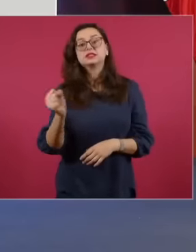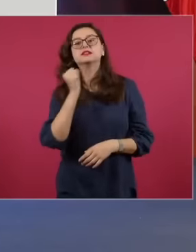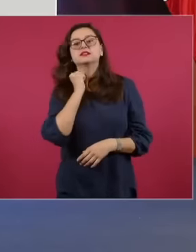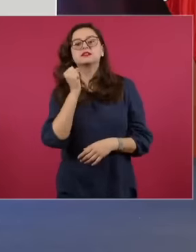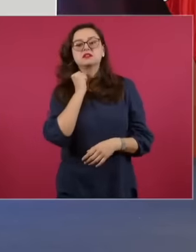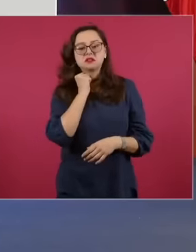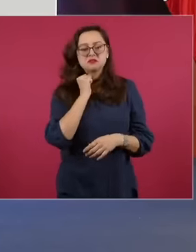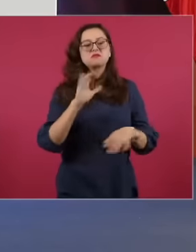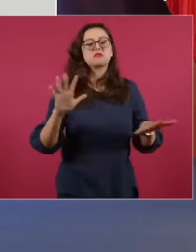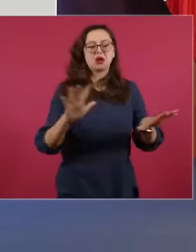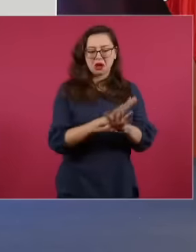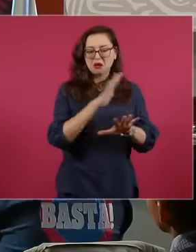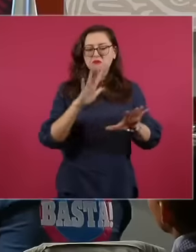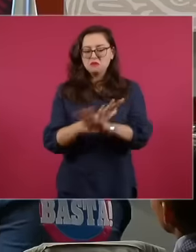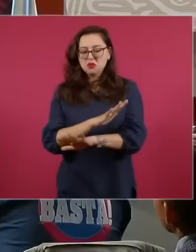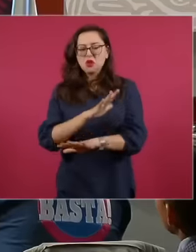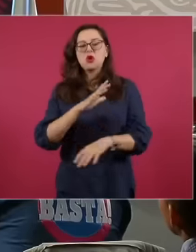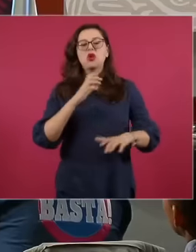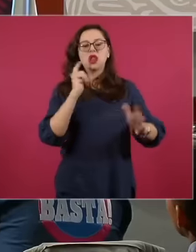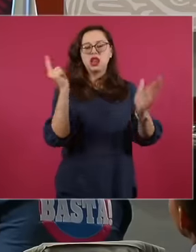to the telecommunications and broadcasting law